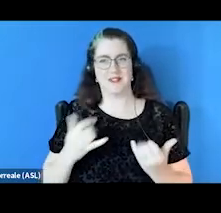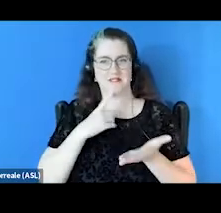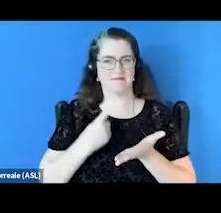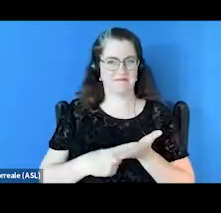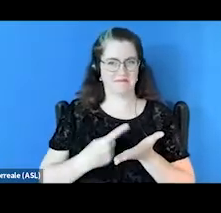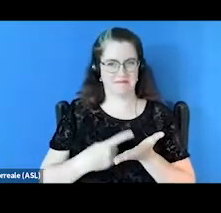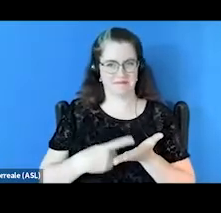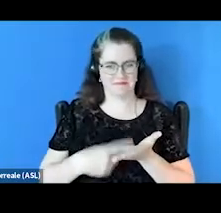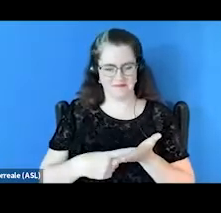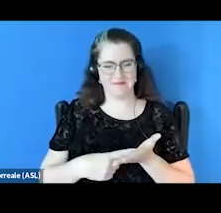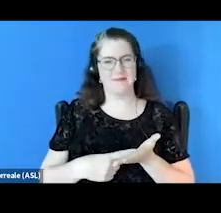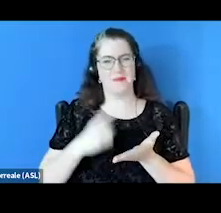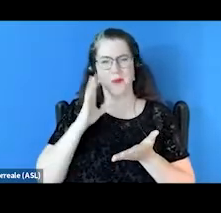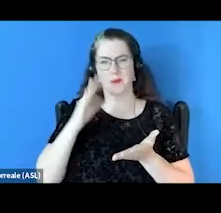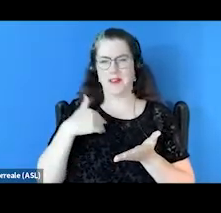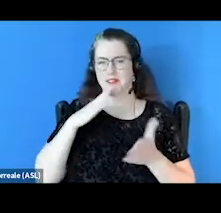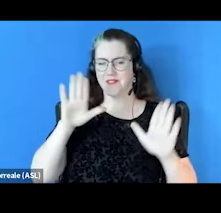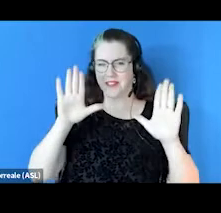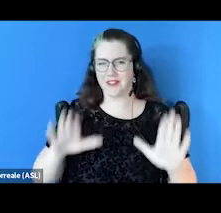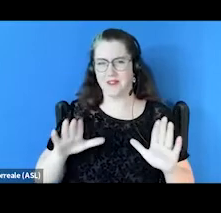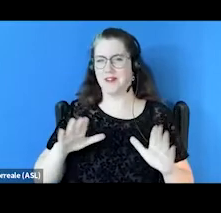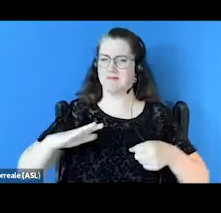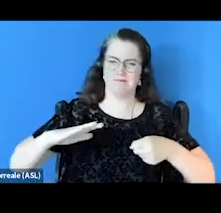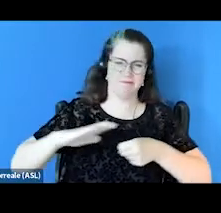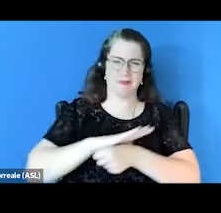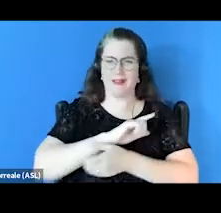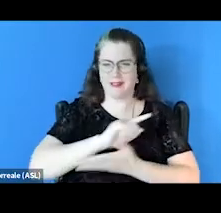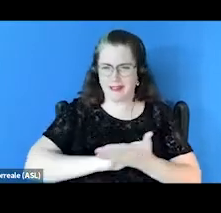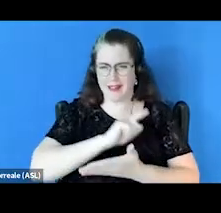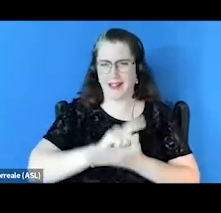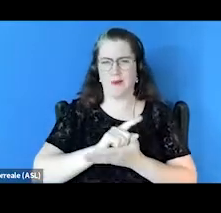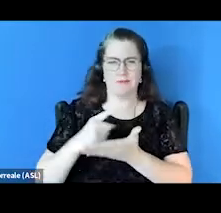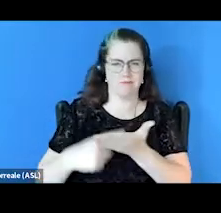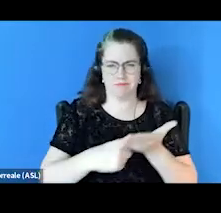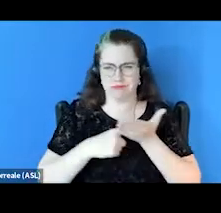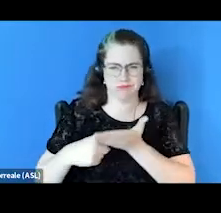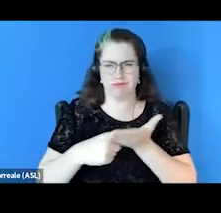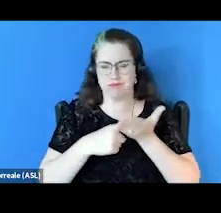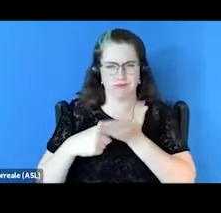It's gonna be a really great packed hour talking at a round table discussion format